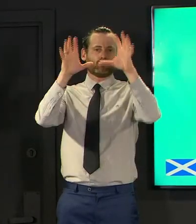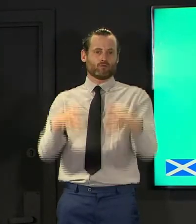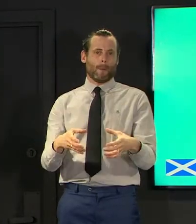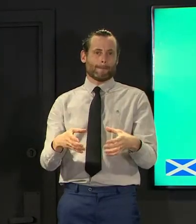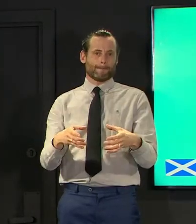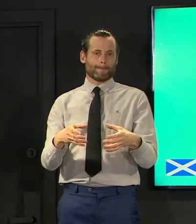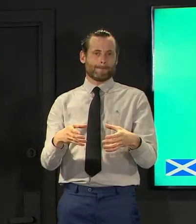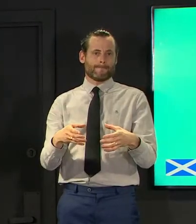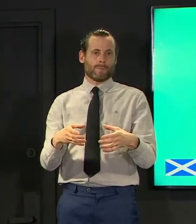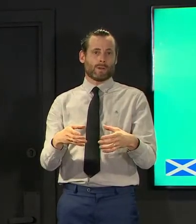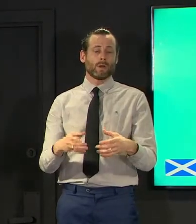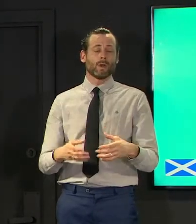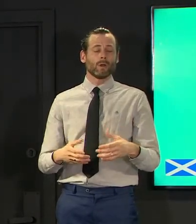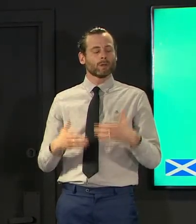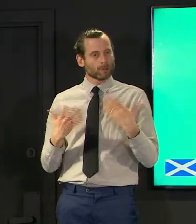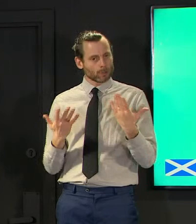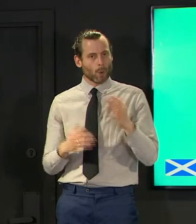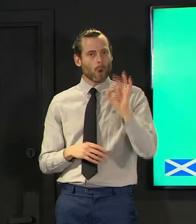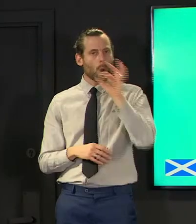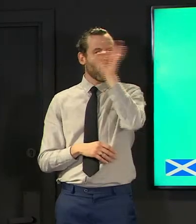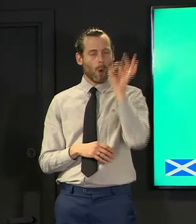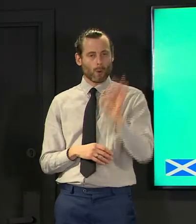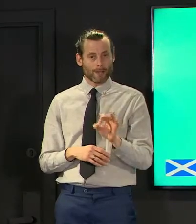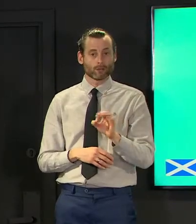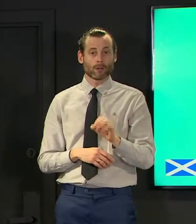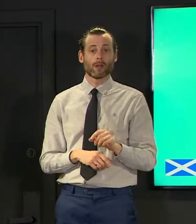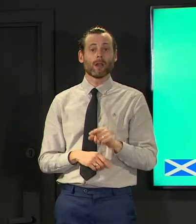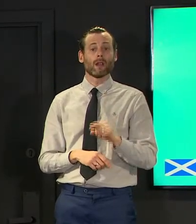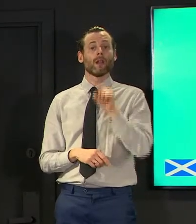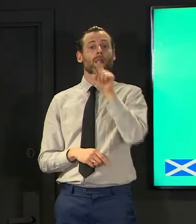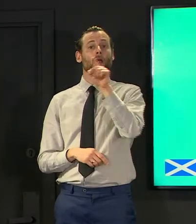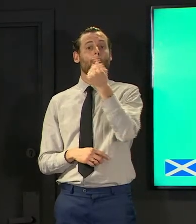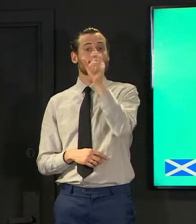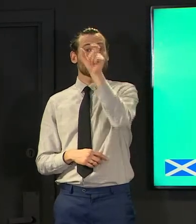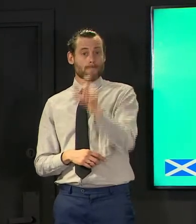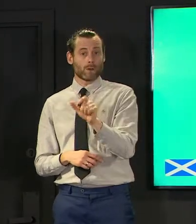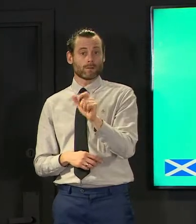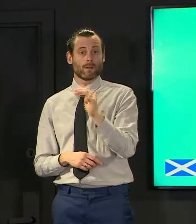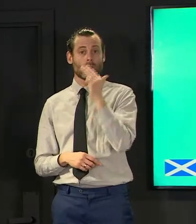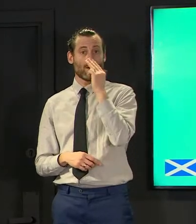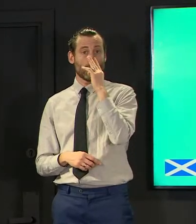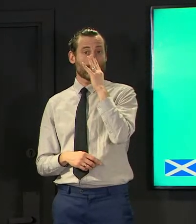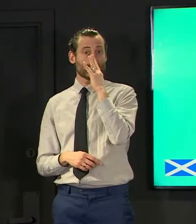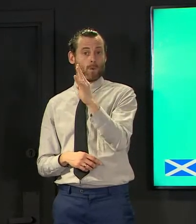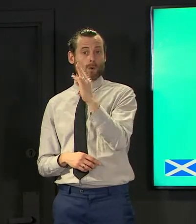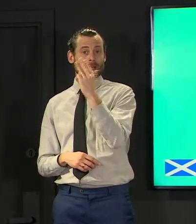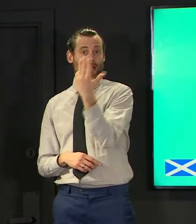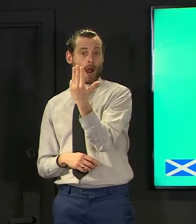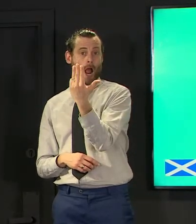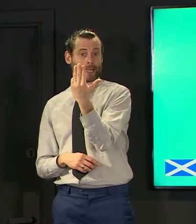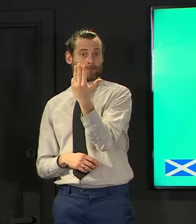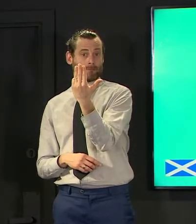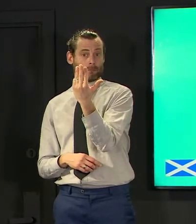a 49 year old in order to vaccinate a 20 year old who happens to be in a profession the jcvi